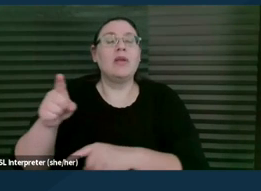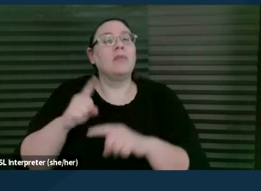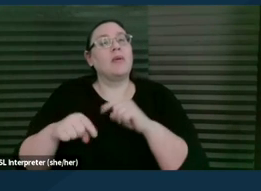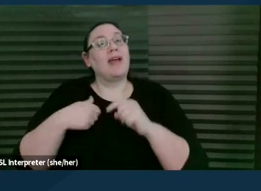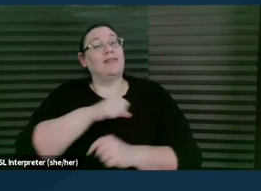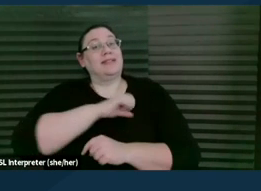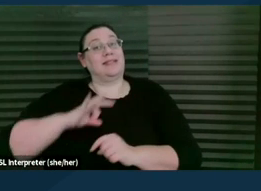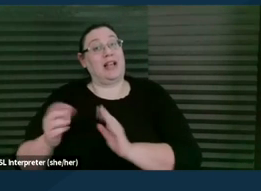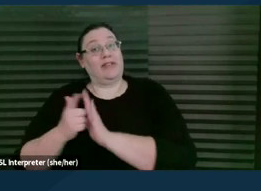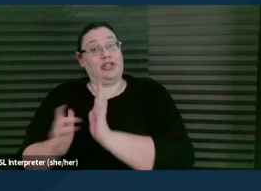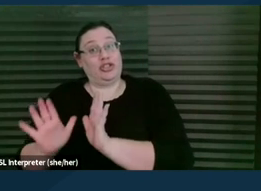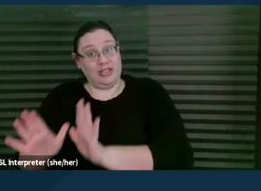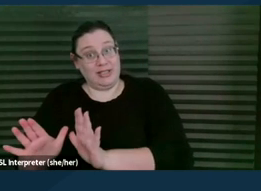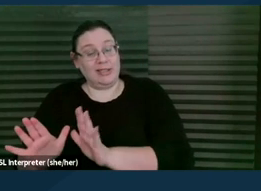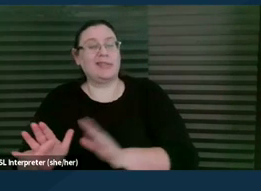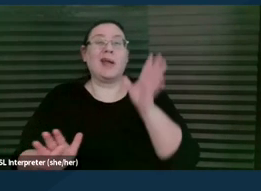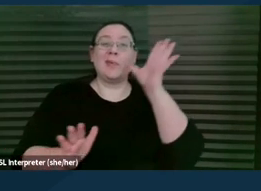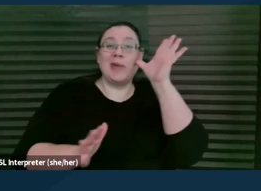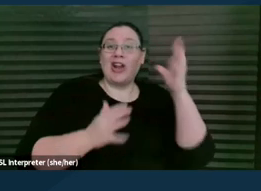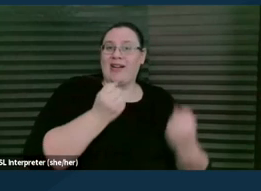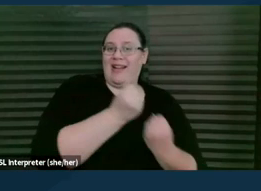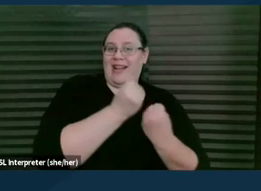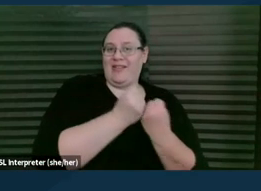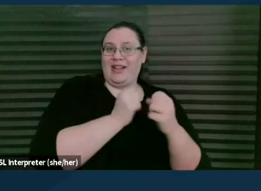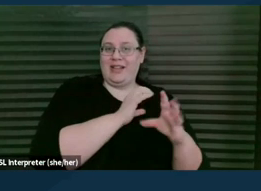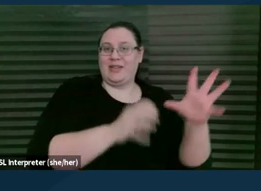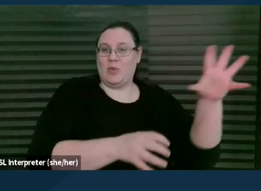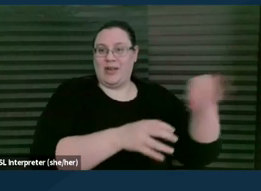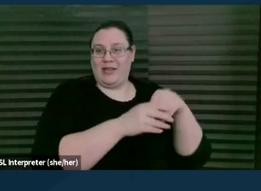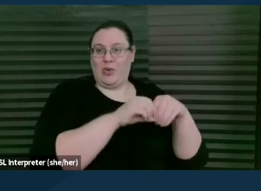and then we have parent advocates within the organization who work independently of,